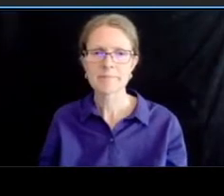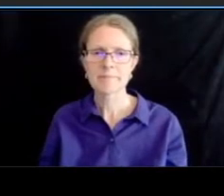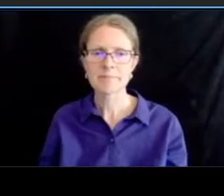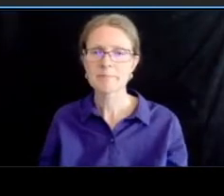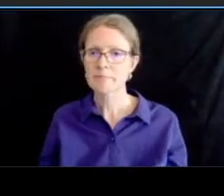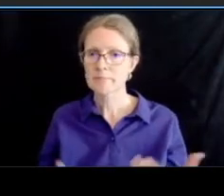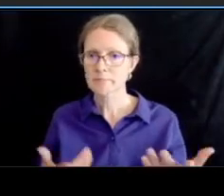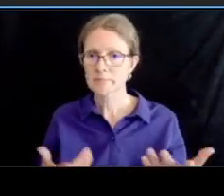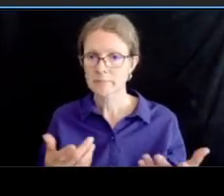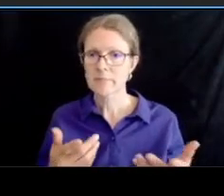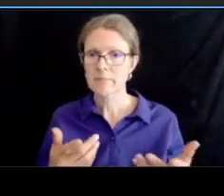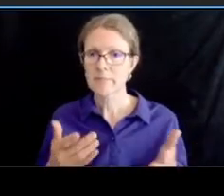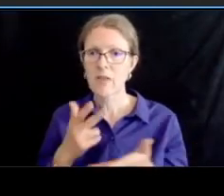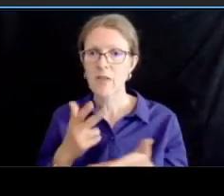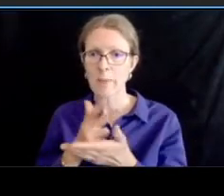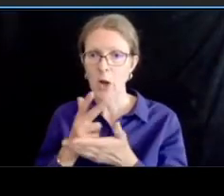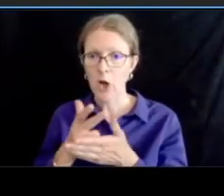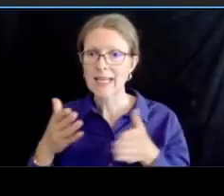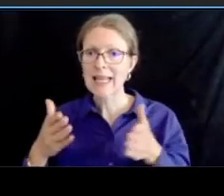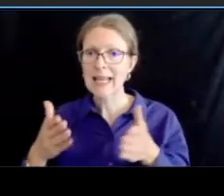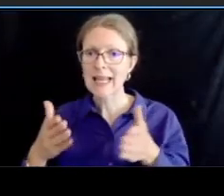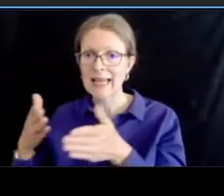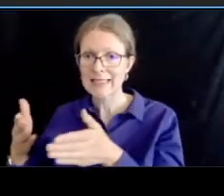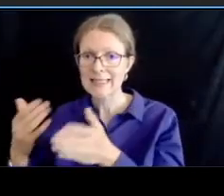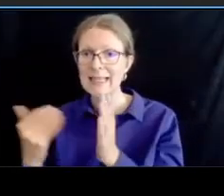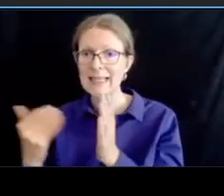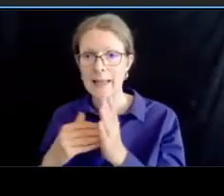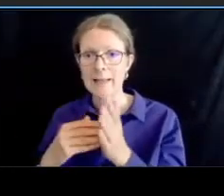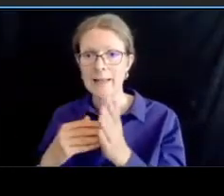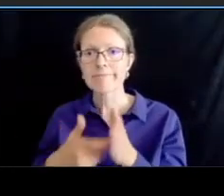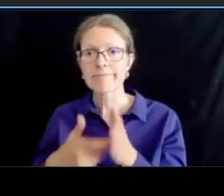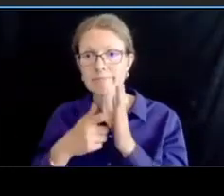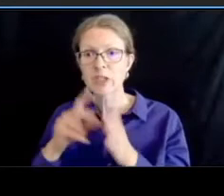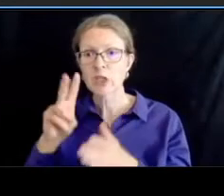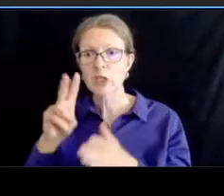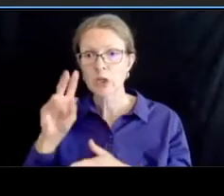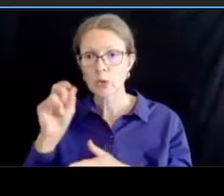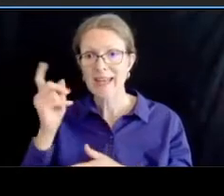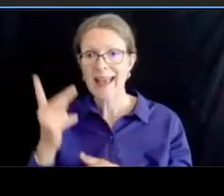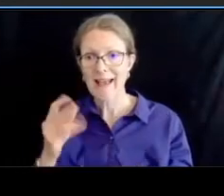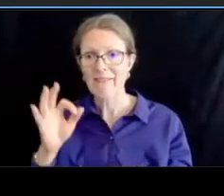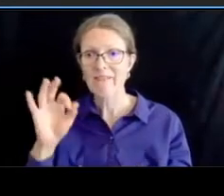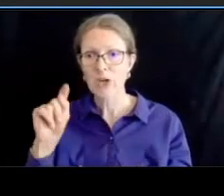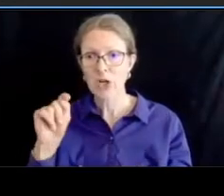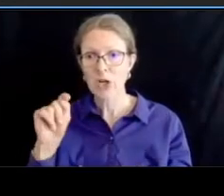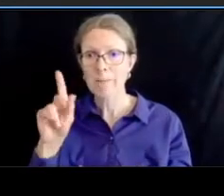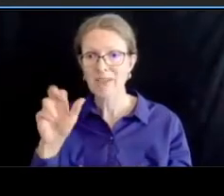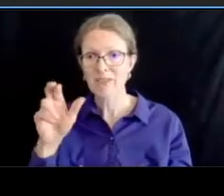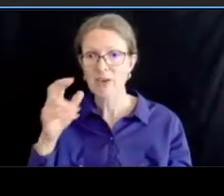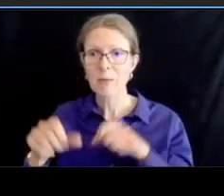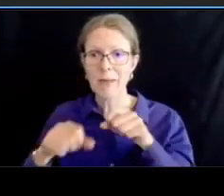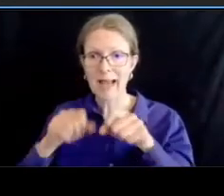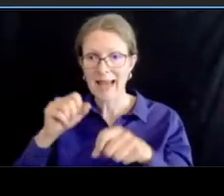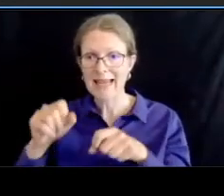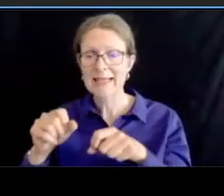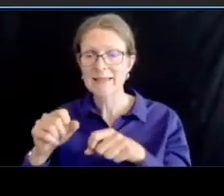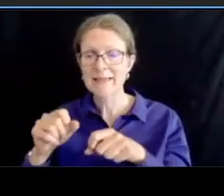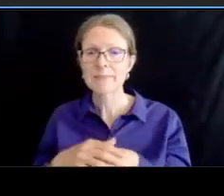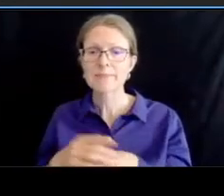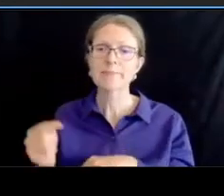foot buffers for the bike lanes and then on the opposite side a one and a half foot buffer